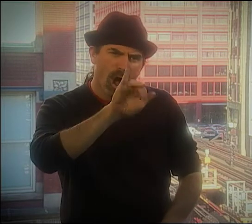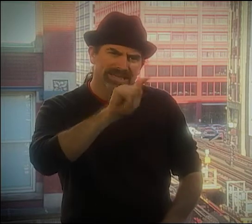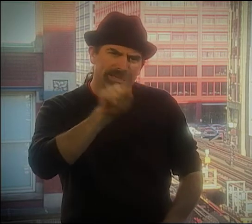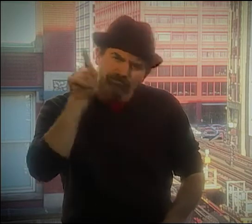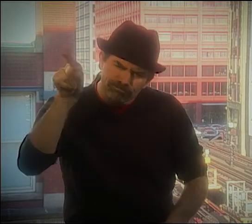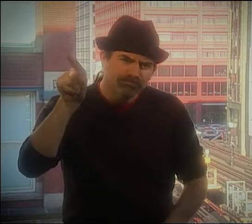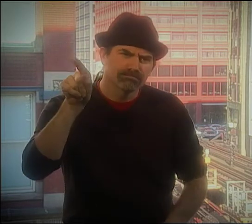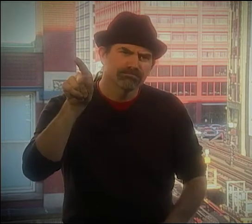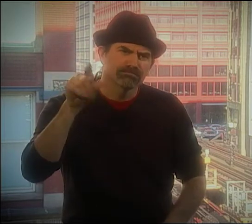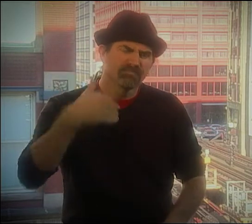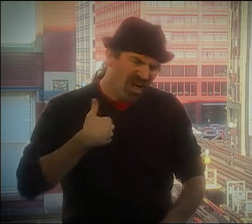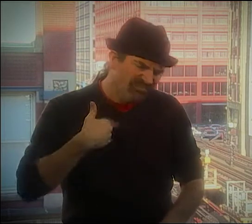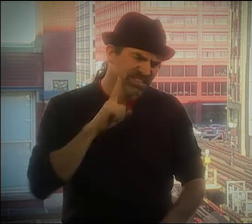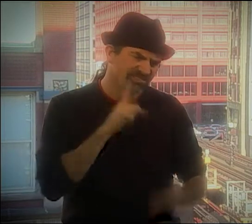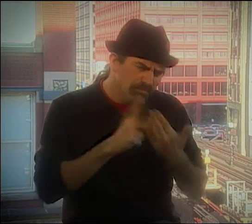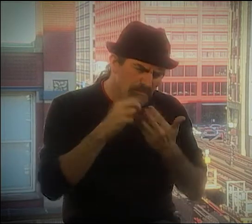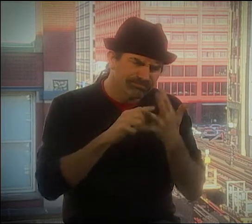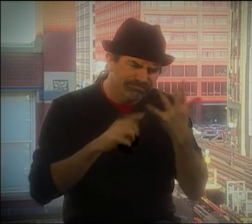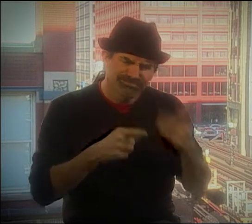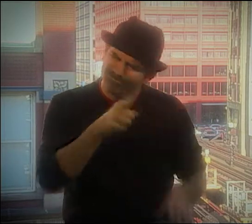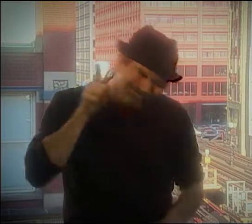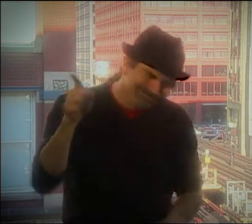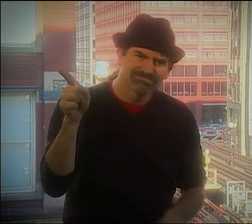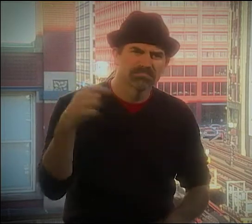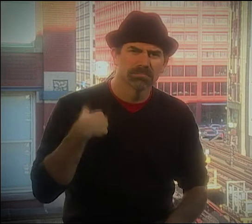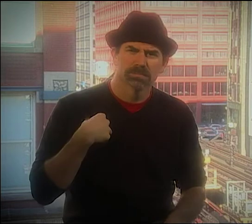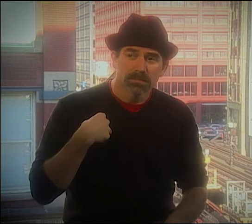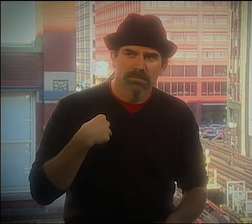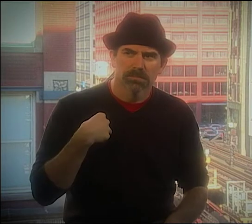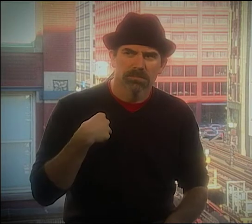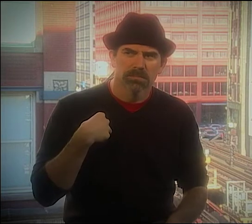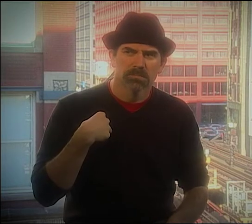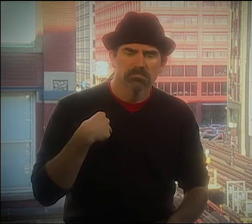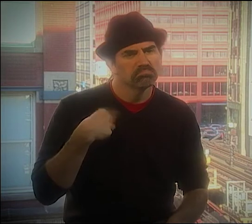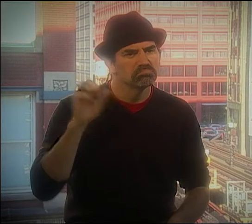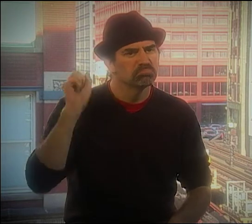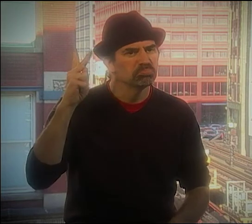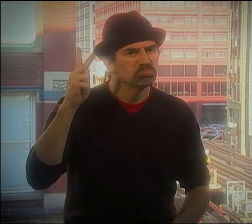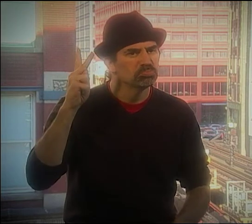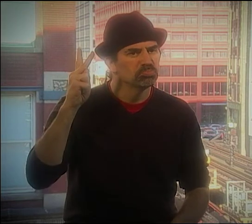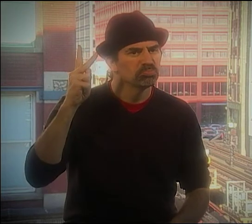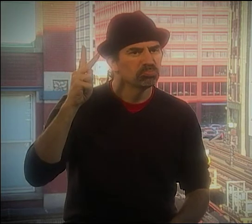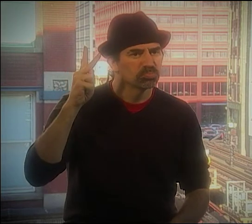MY TEACHERS RECOMMENDED THAT I GO TO RIT BECAUSE OF THEIR STRONG PHOTOGRAPHY PROGRAM.